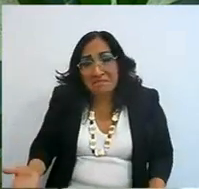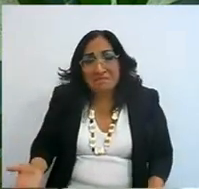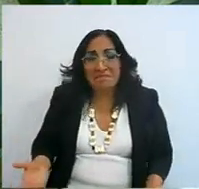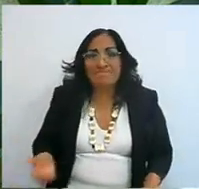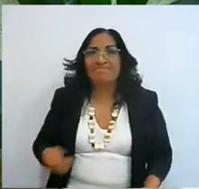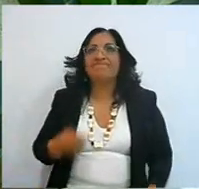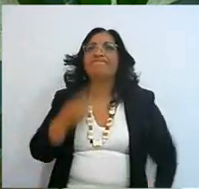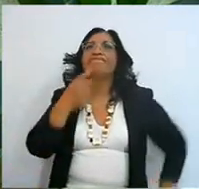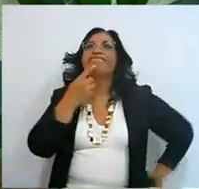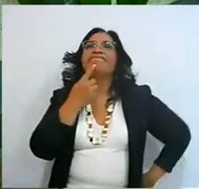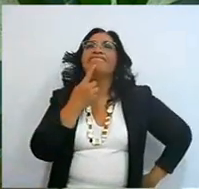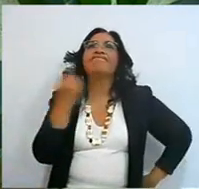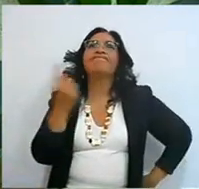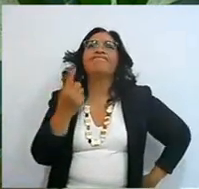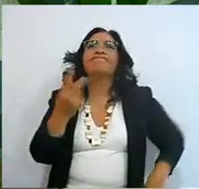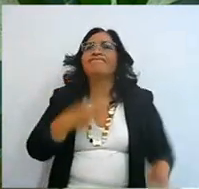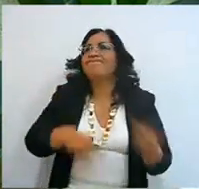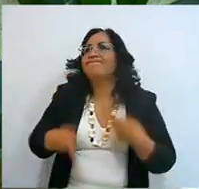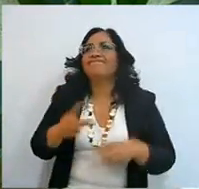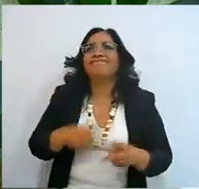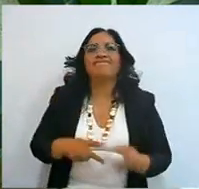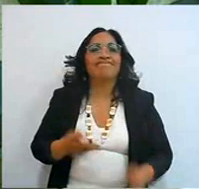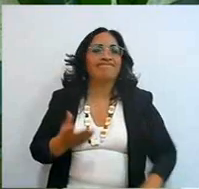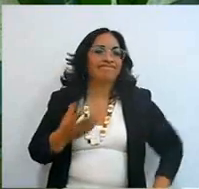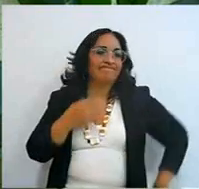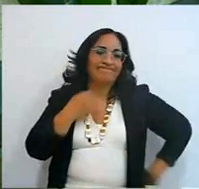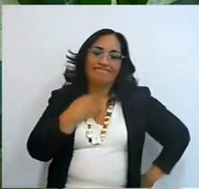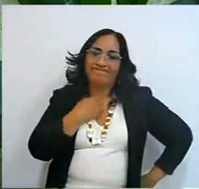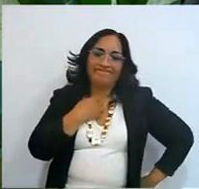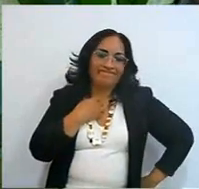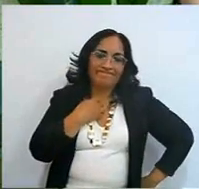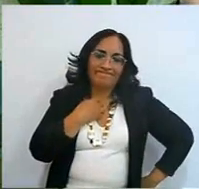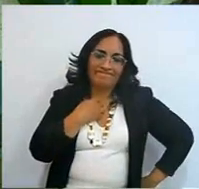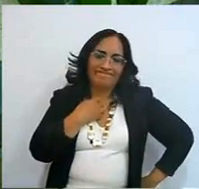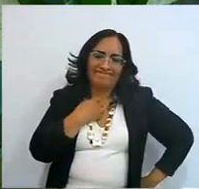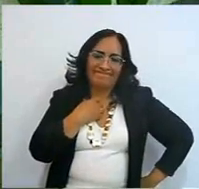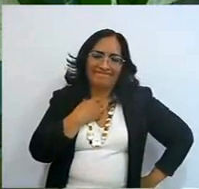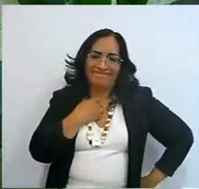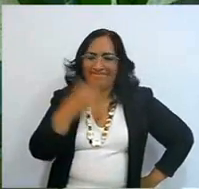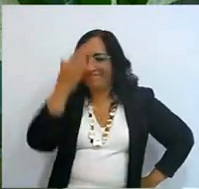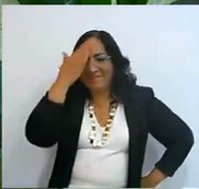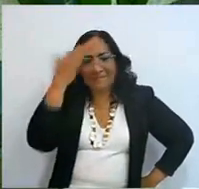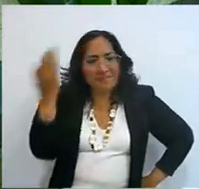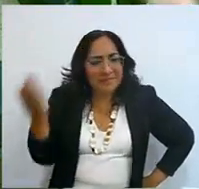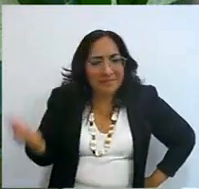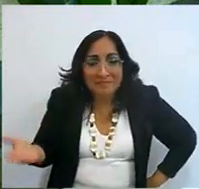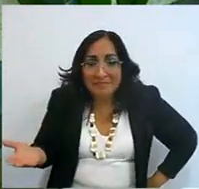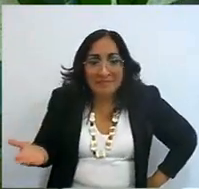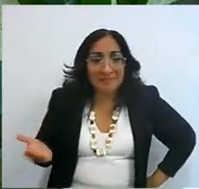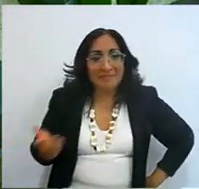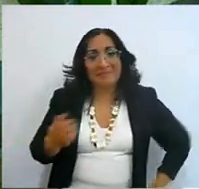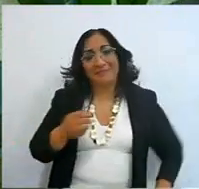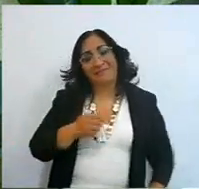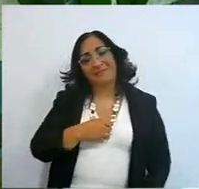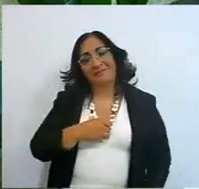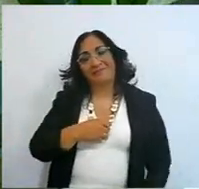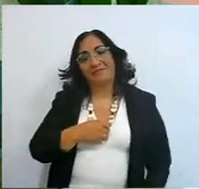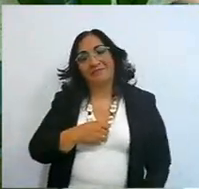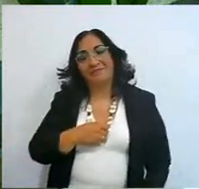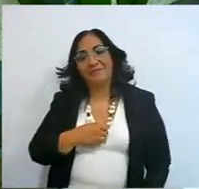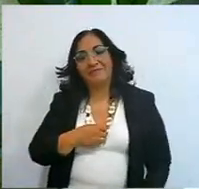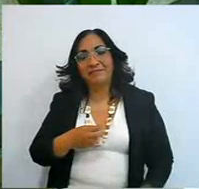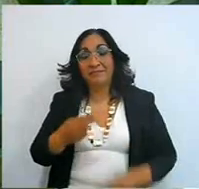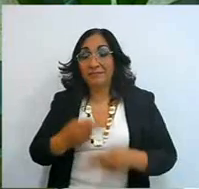A misfortune was coming and you didn't even realize it, a warning was coming and not even here, you even said amen,